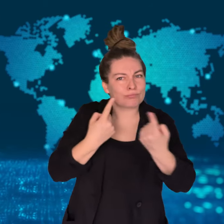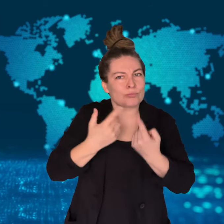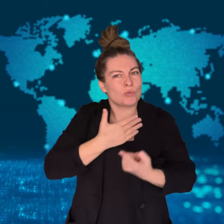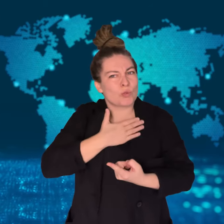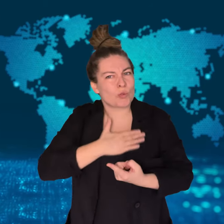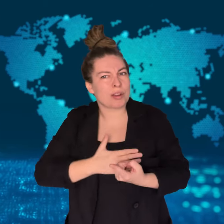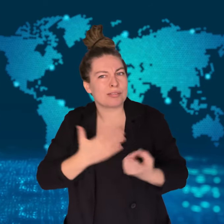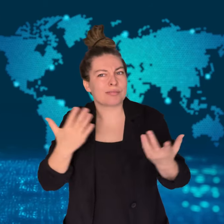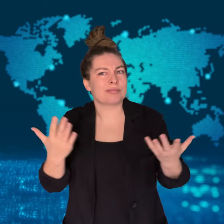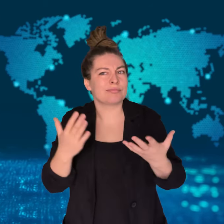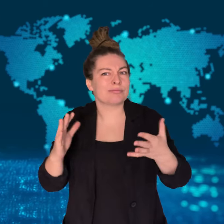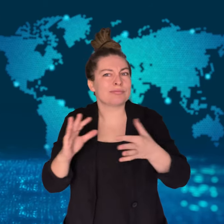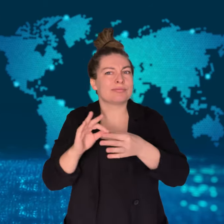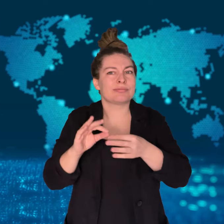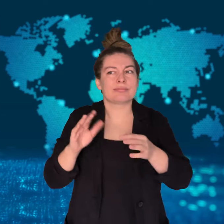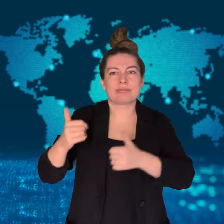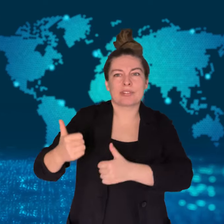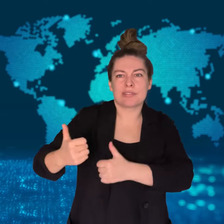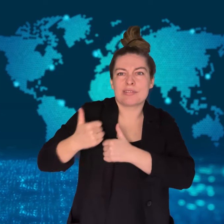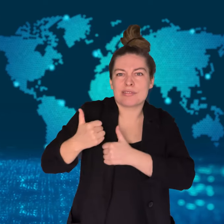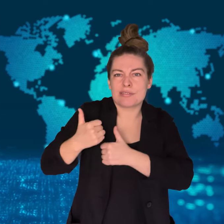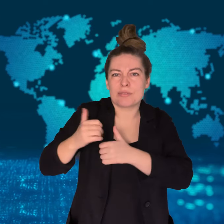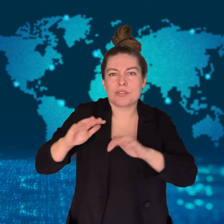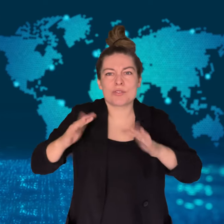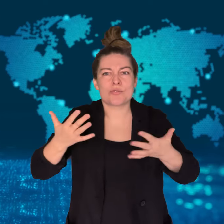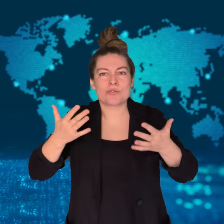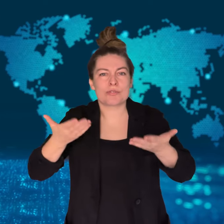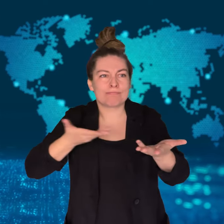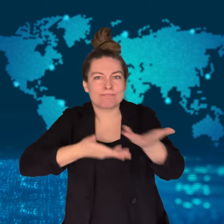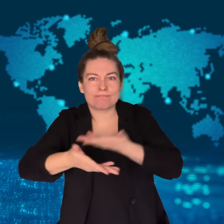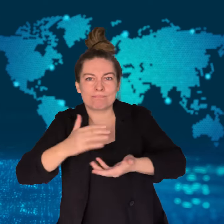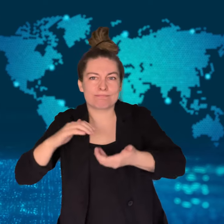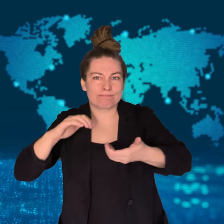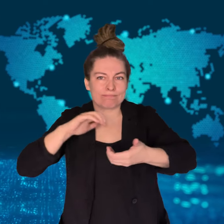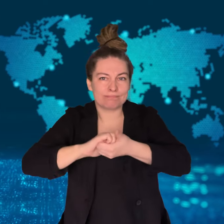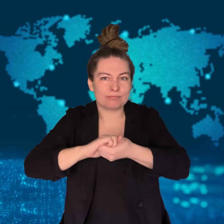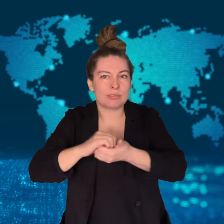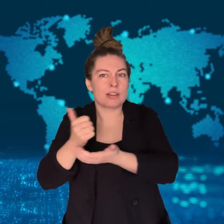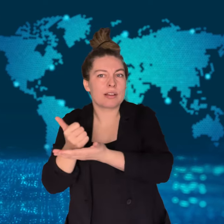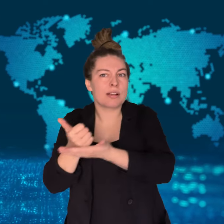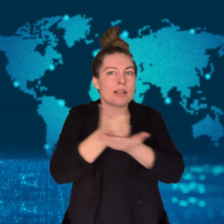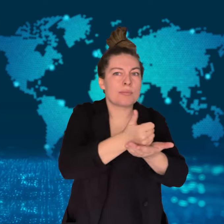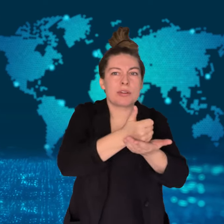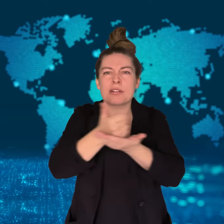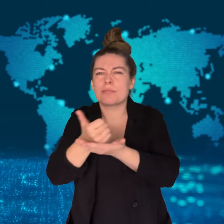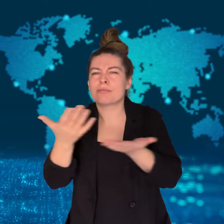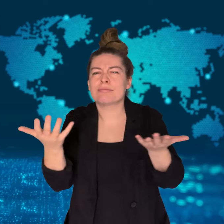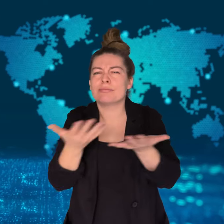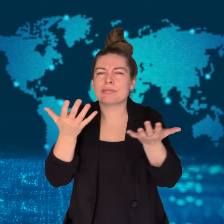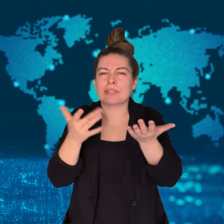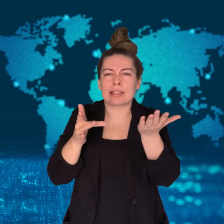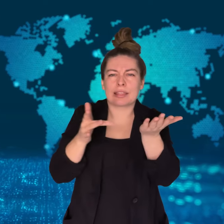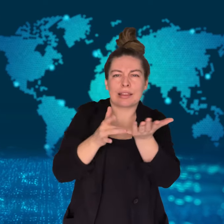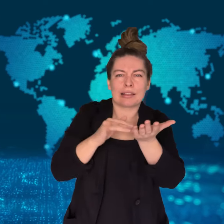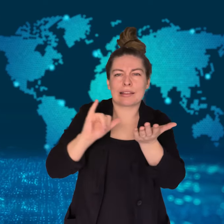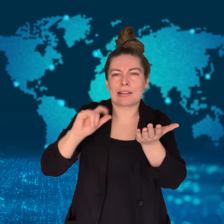They held talks about cooperating militaries and Russian help